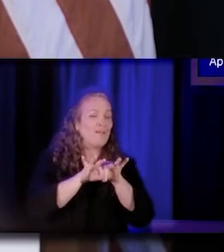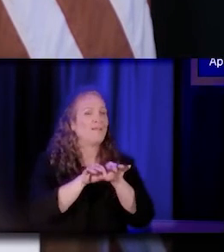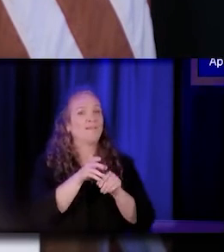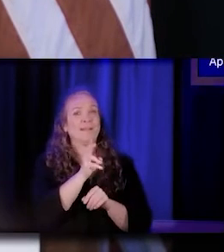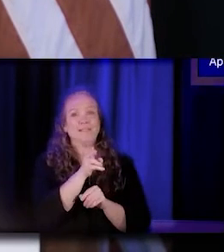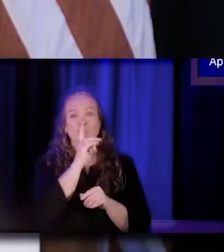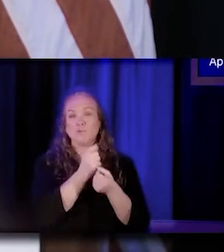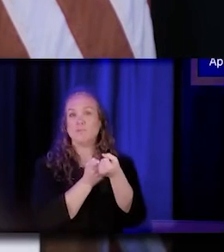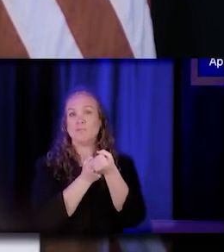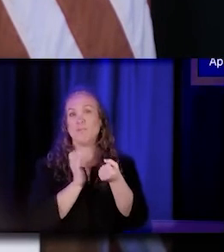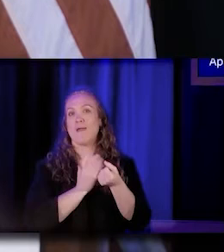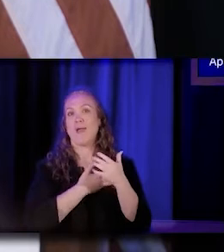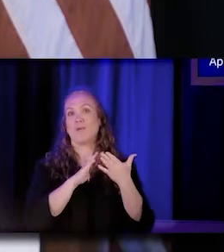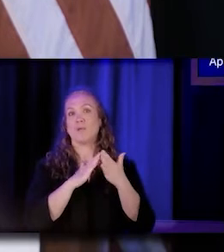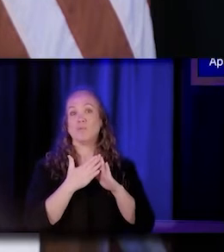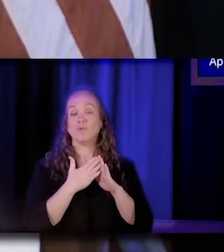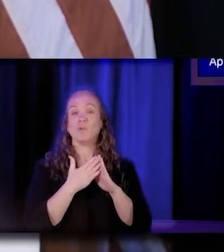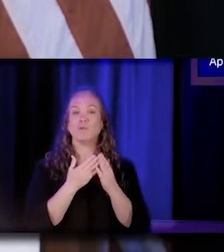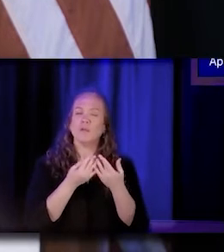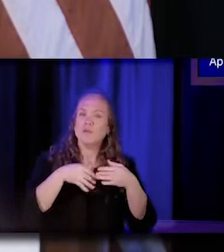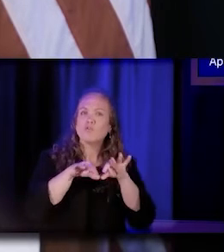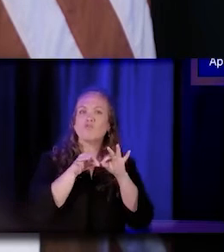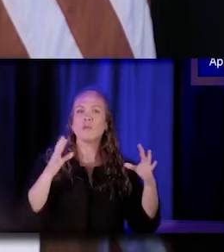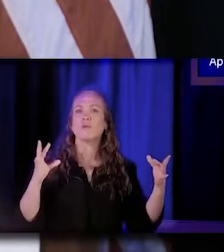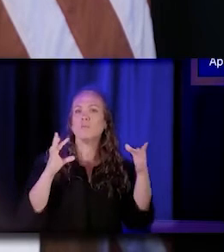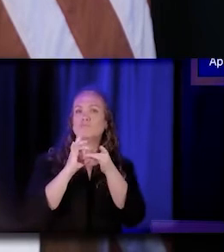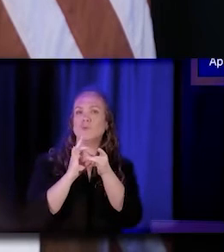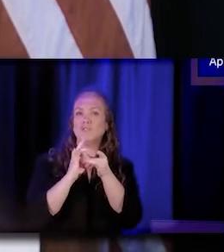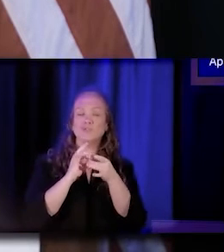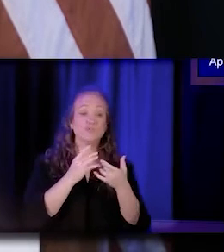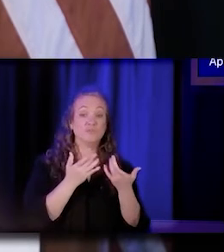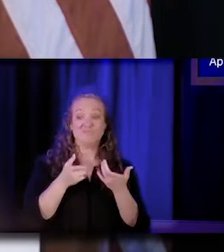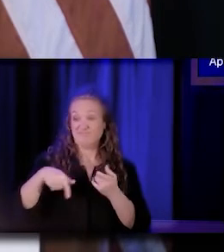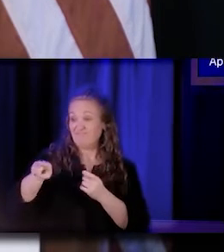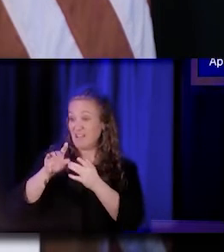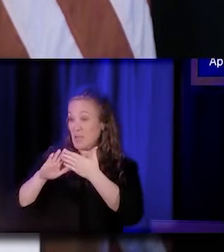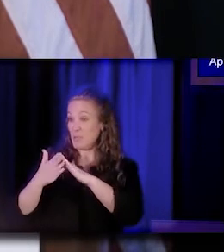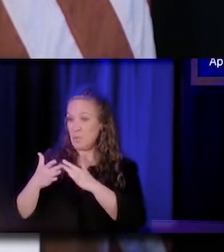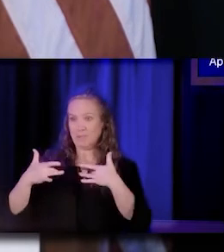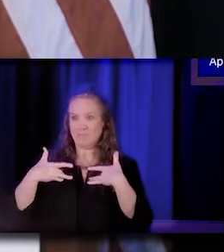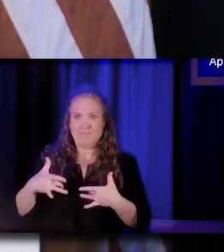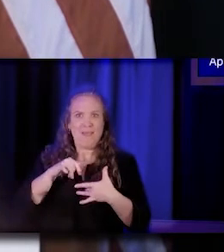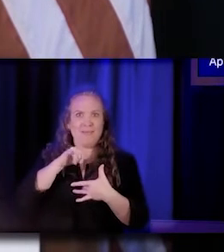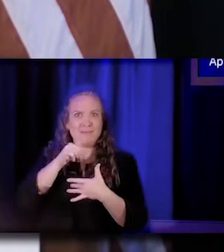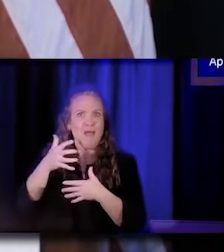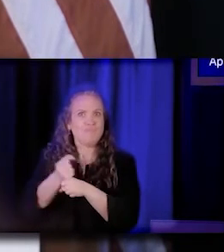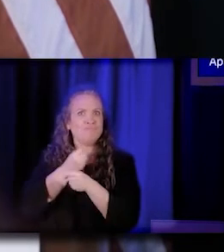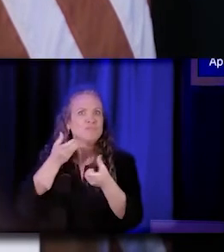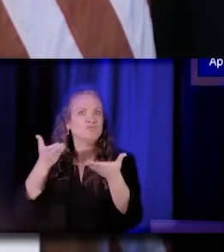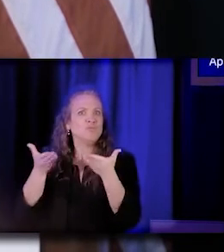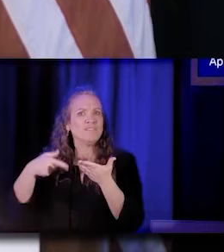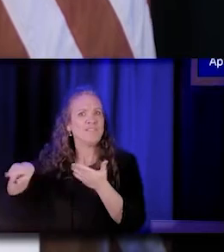They often serve as a critical bridge connecting people who are not well served by traditional healthcare system to the services that they need.